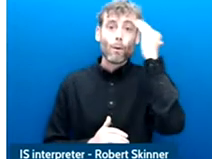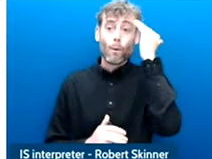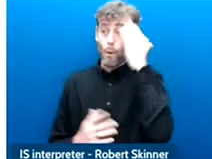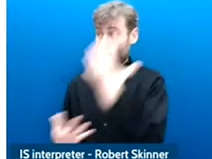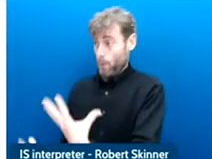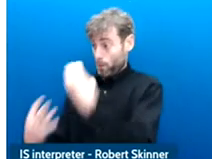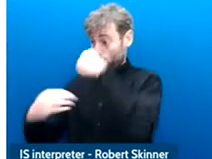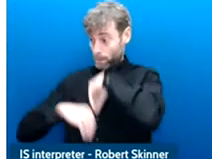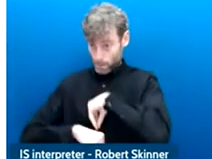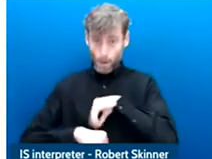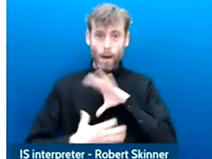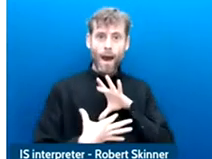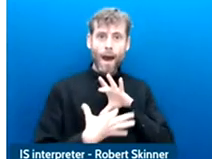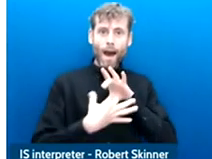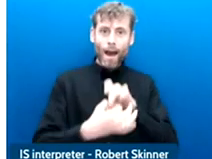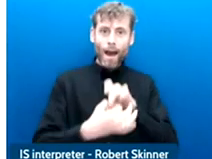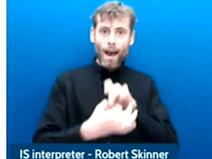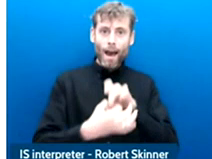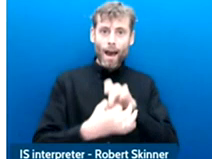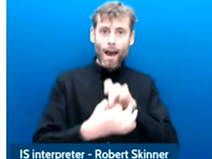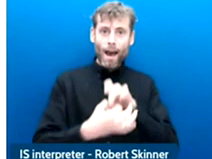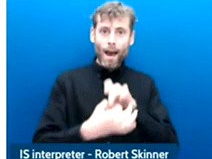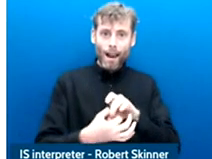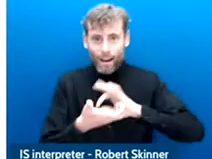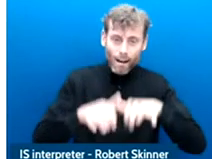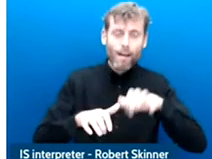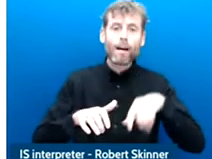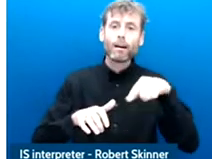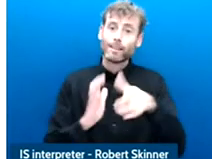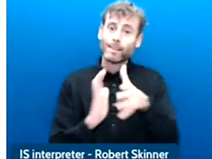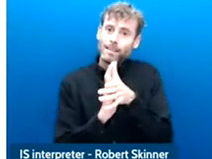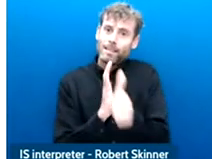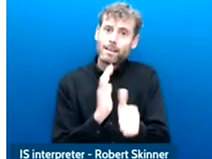global south and then second they see long term engagement that is relevant to